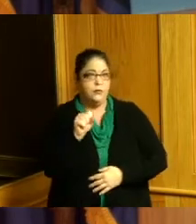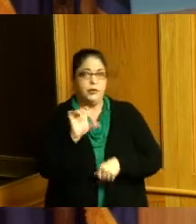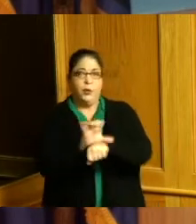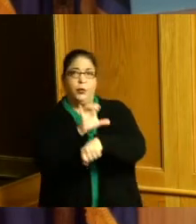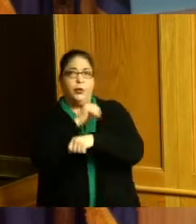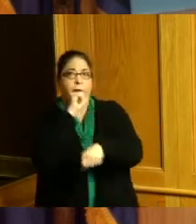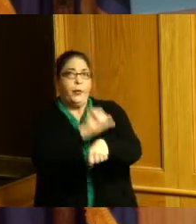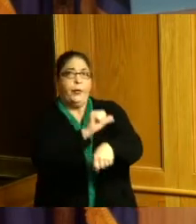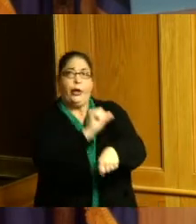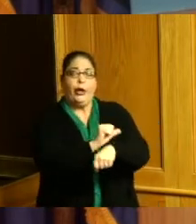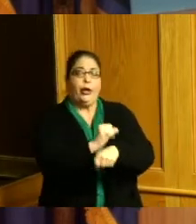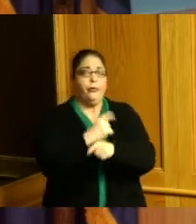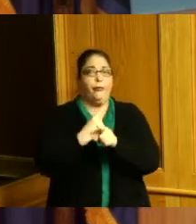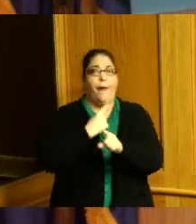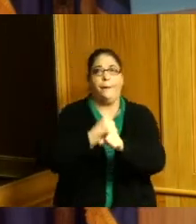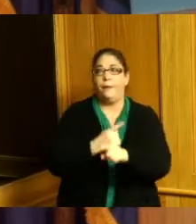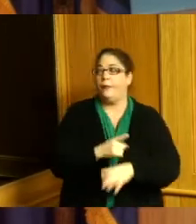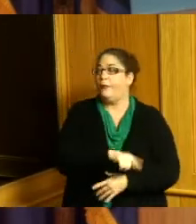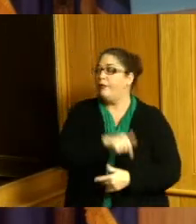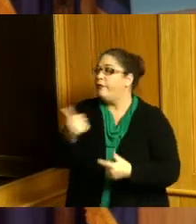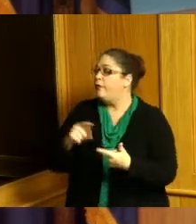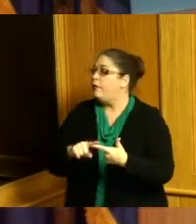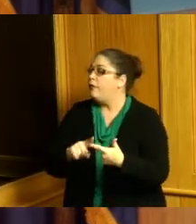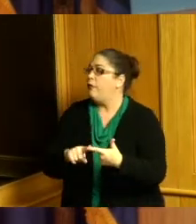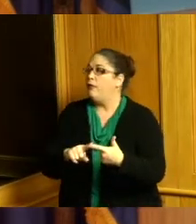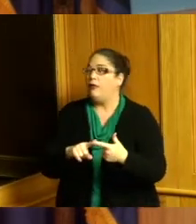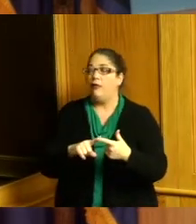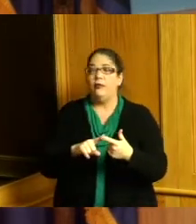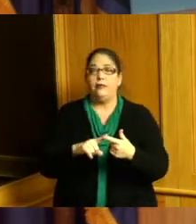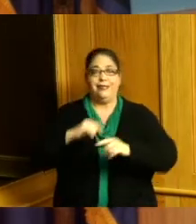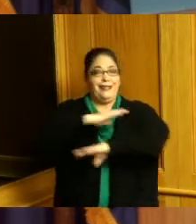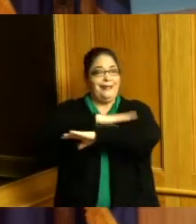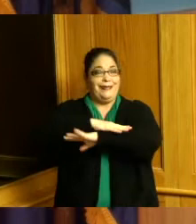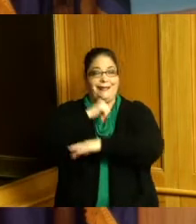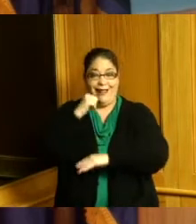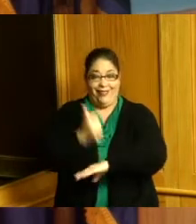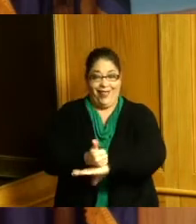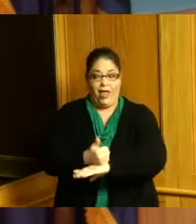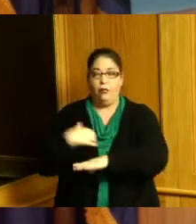wasn't working whether it was the you know the desk you know I had never experienced anything